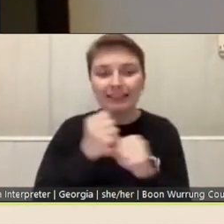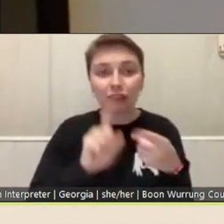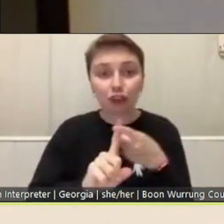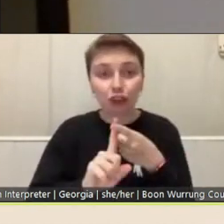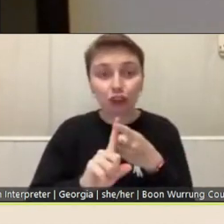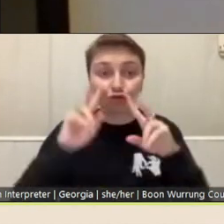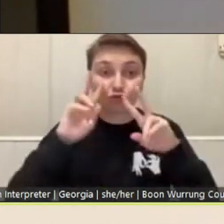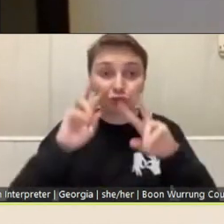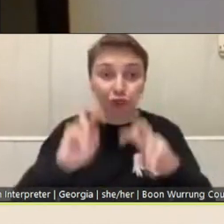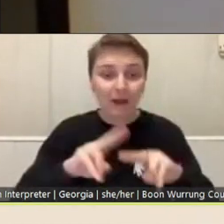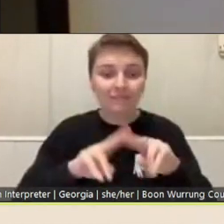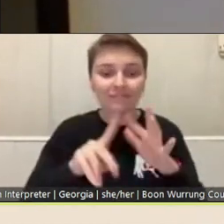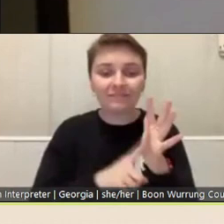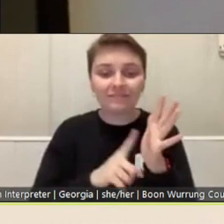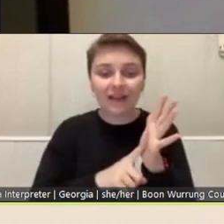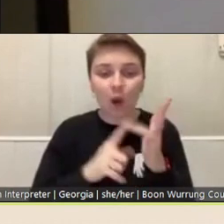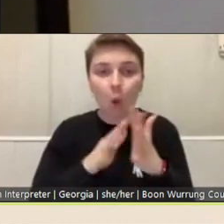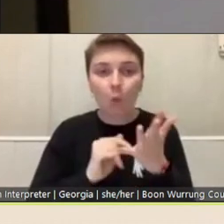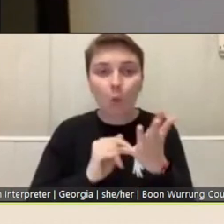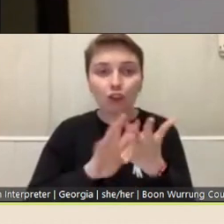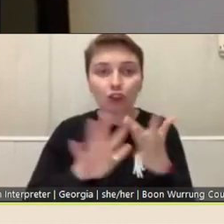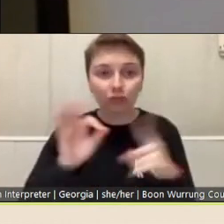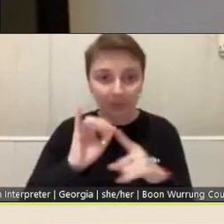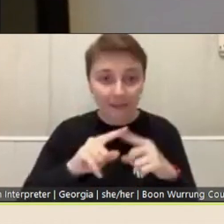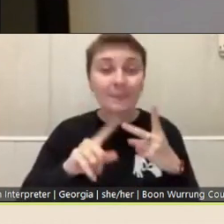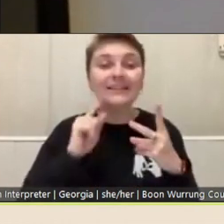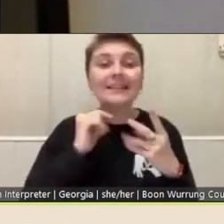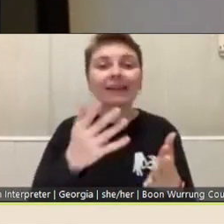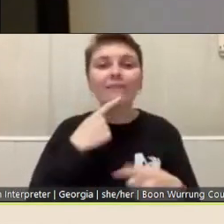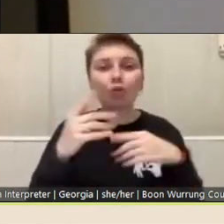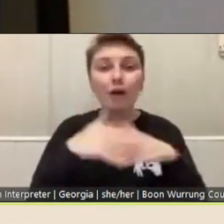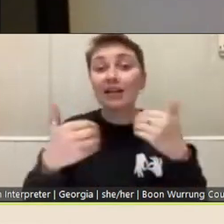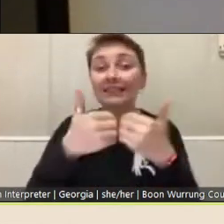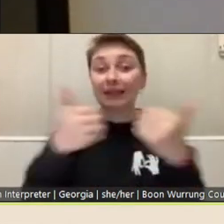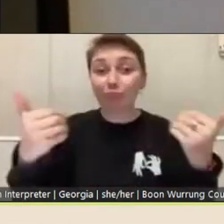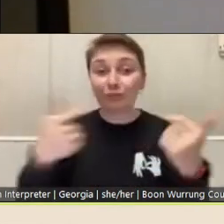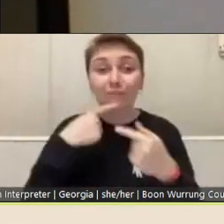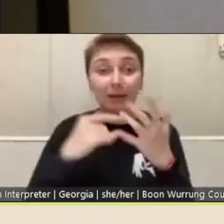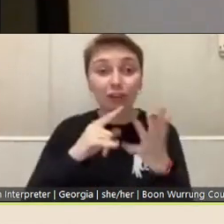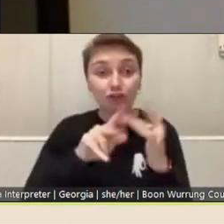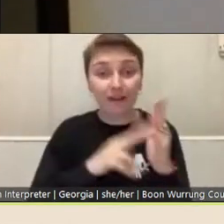information about a separate information session for those fellowships, which Maxine will host.